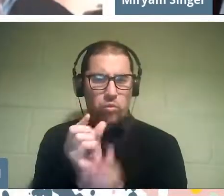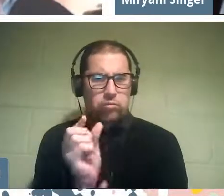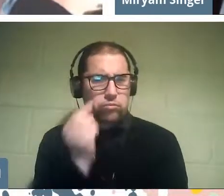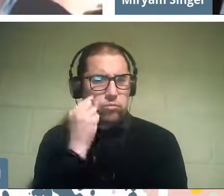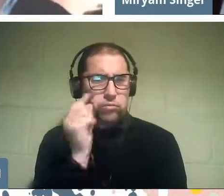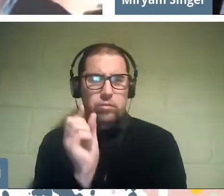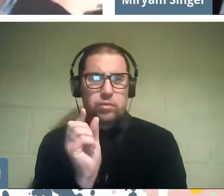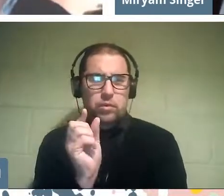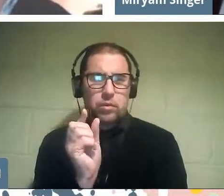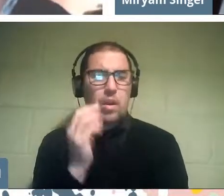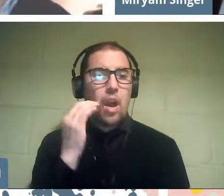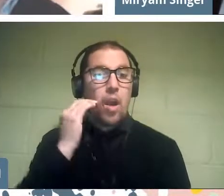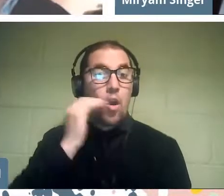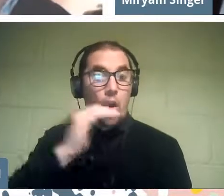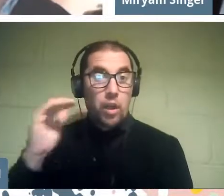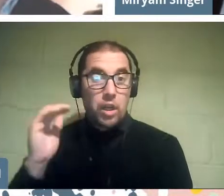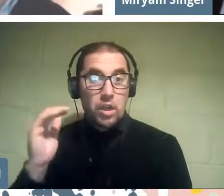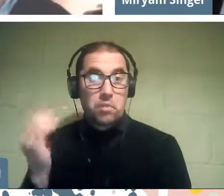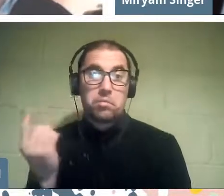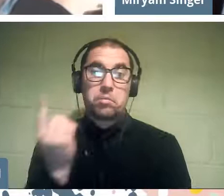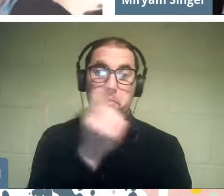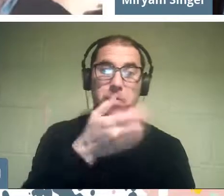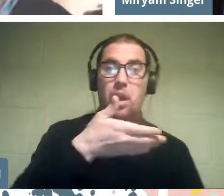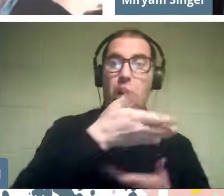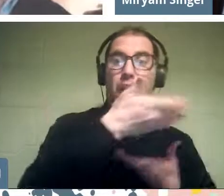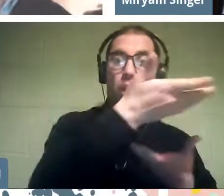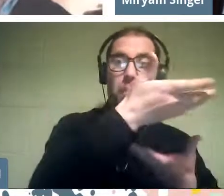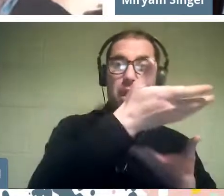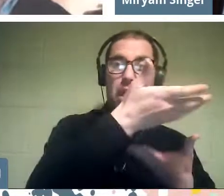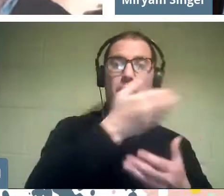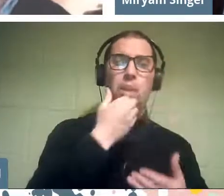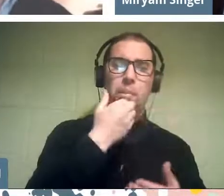children in opera and opera for children.